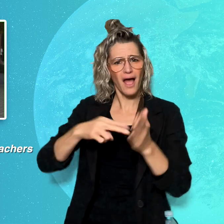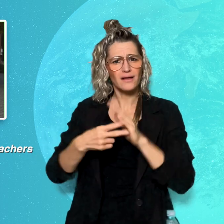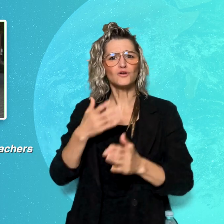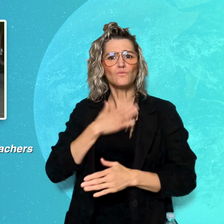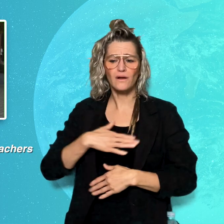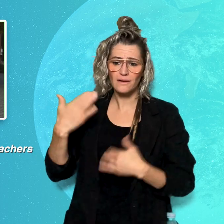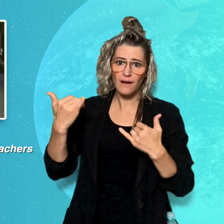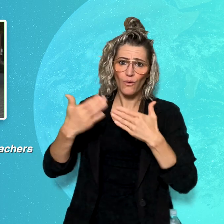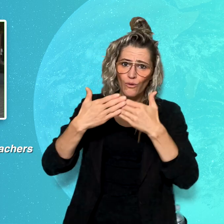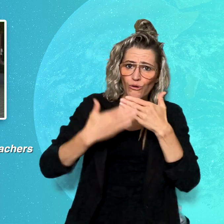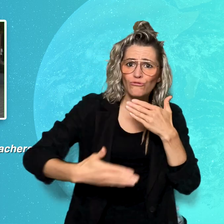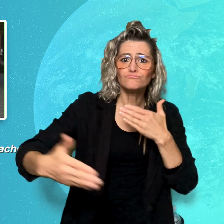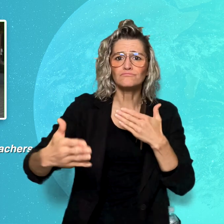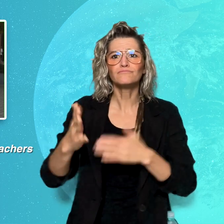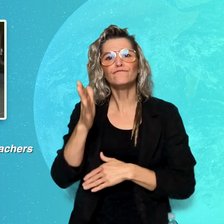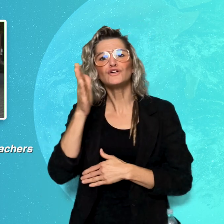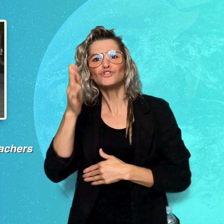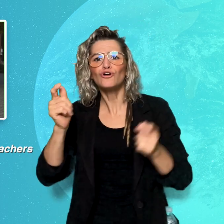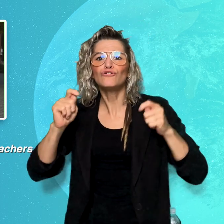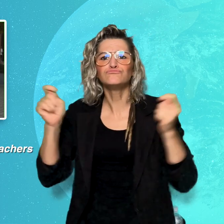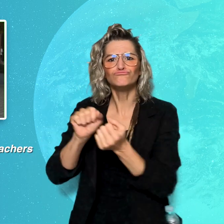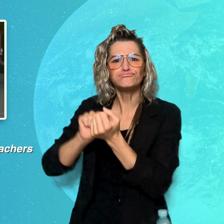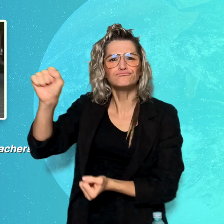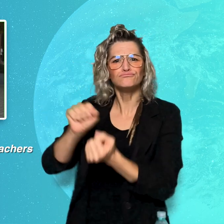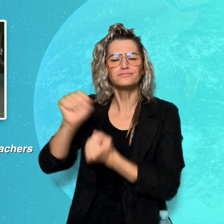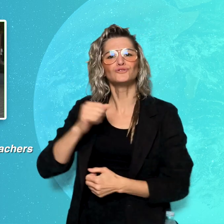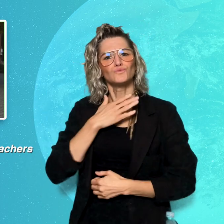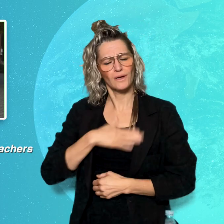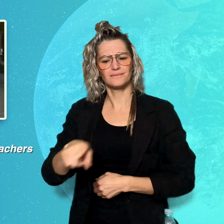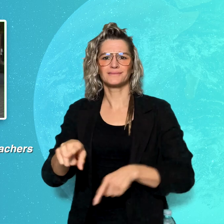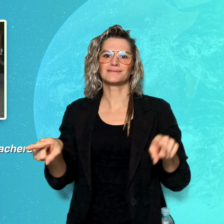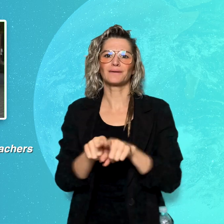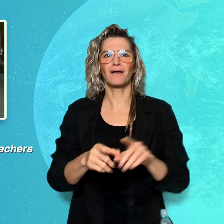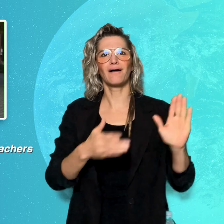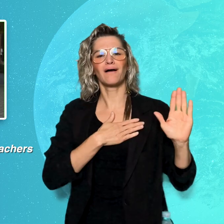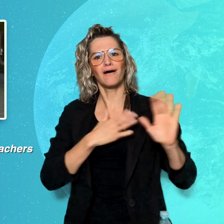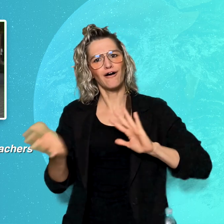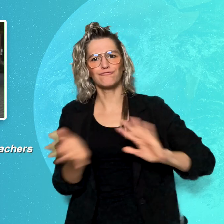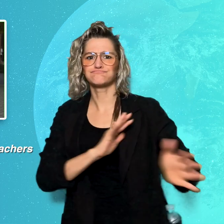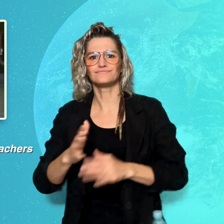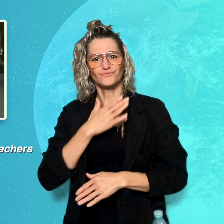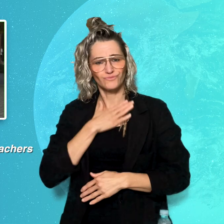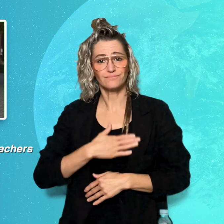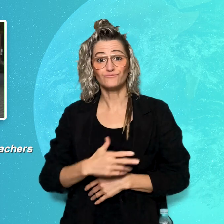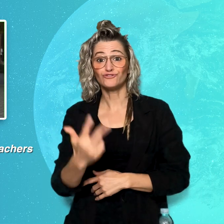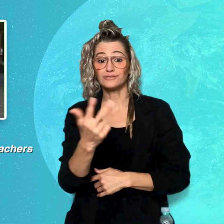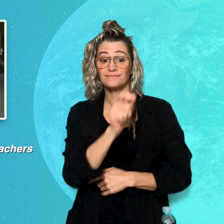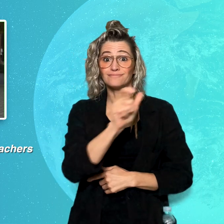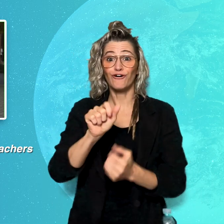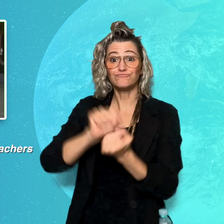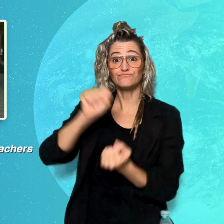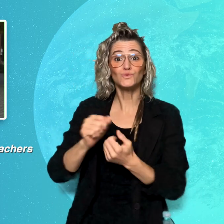at future ceremonies. The three graduates, Kevin Dudley,